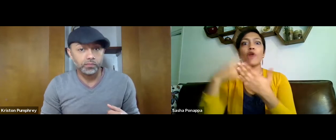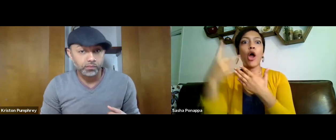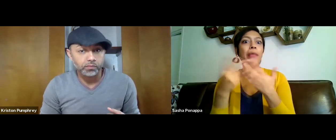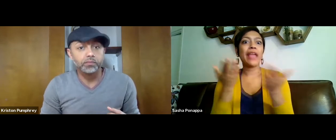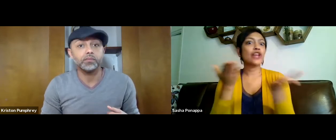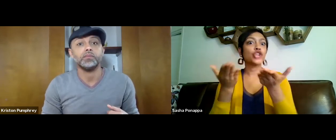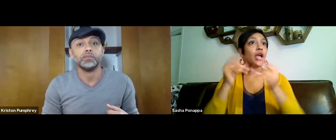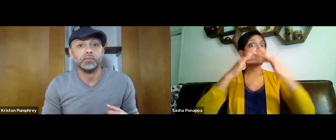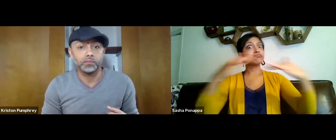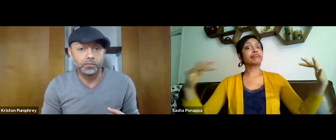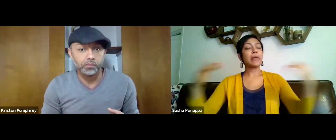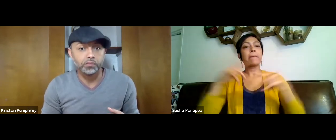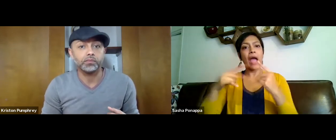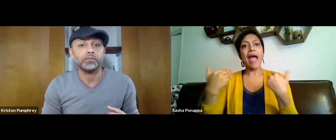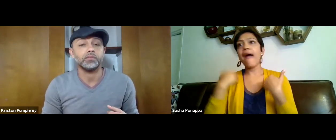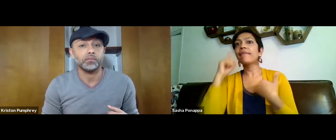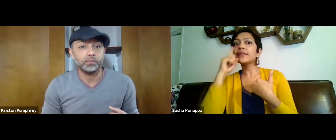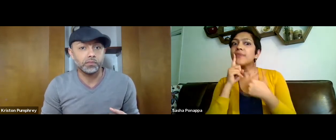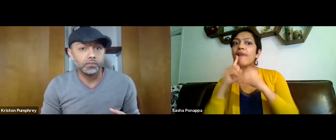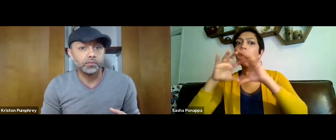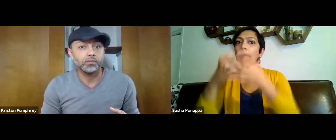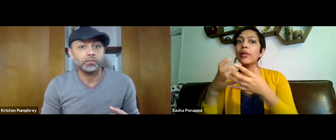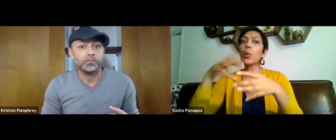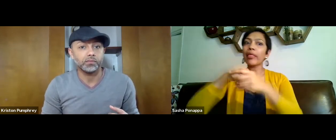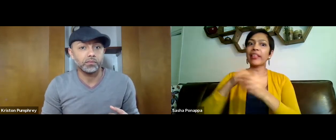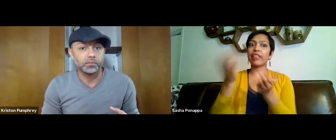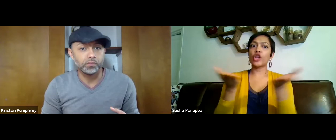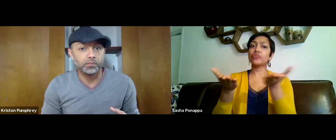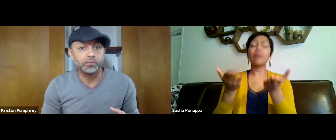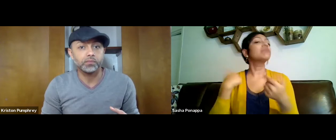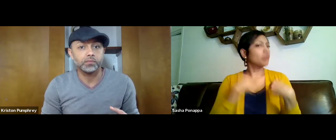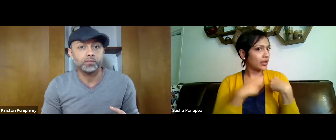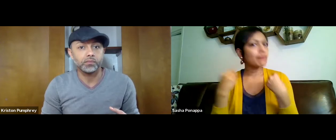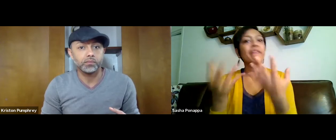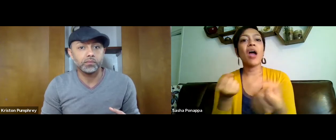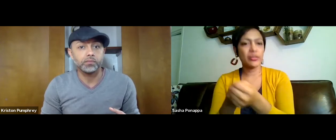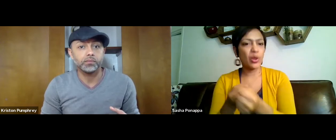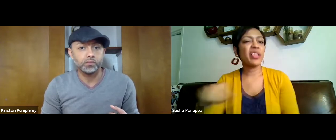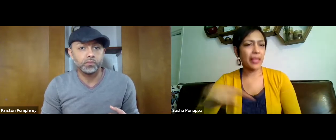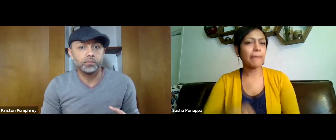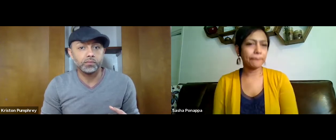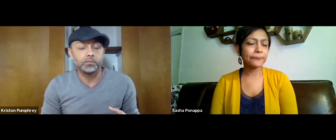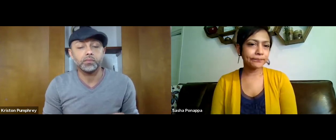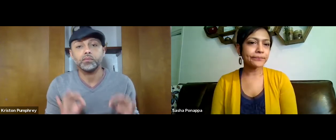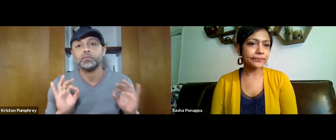or a college or a program that serves multiple individuals in disabilities, we can provide support